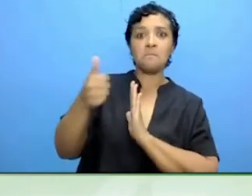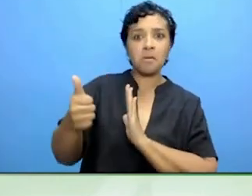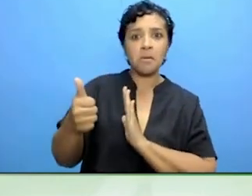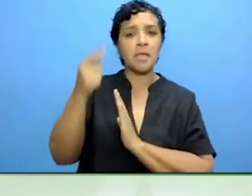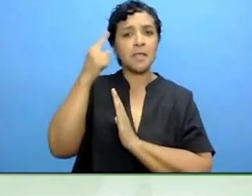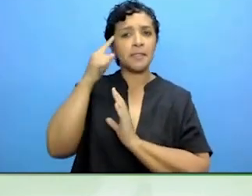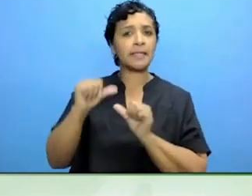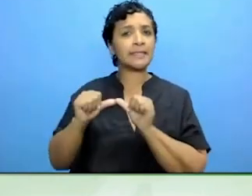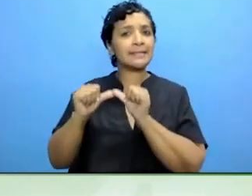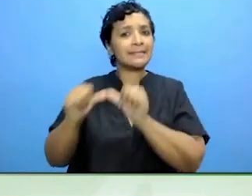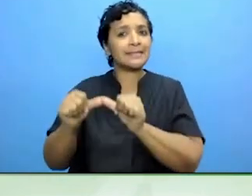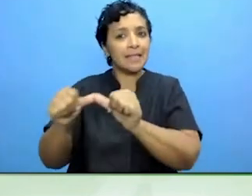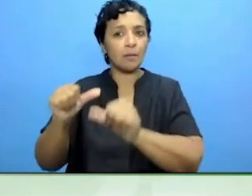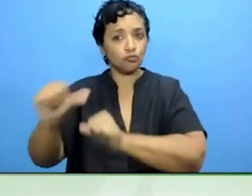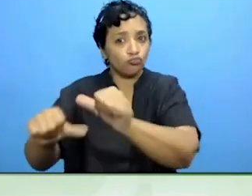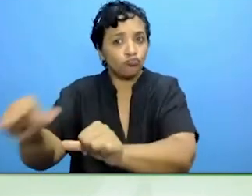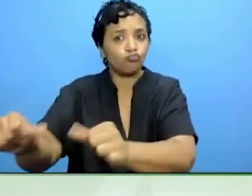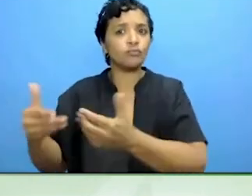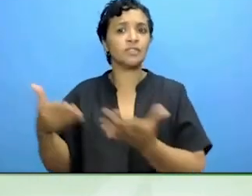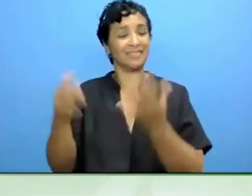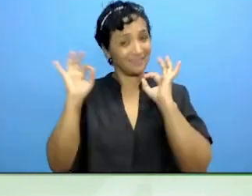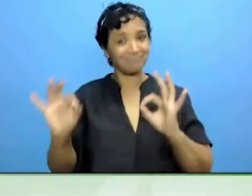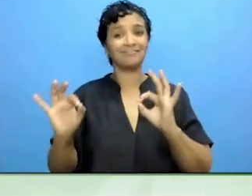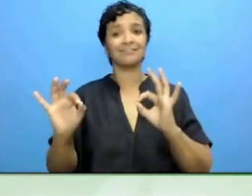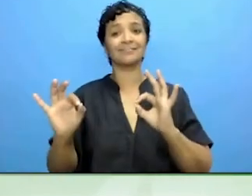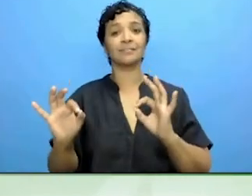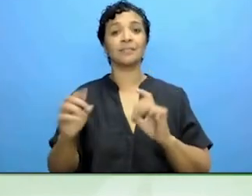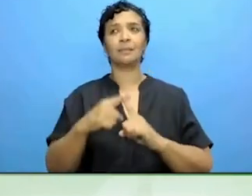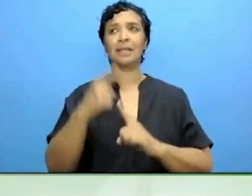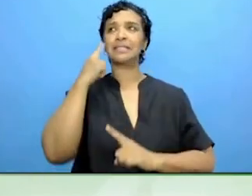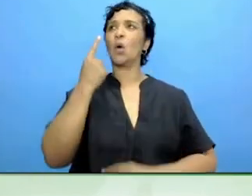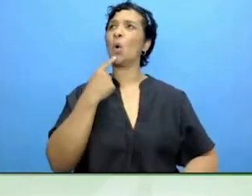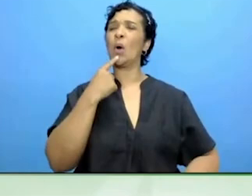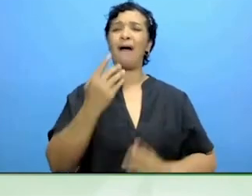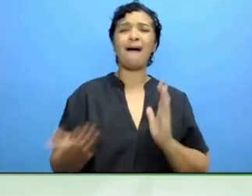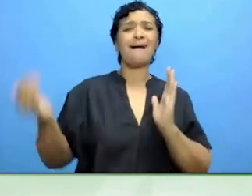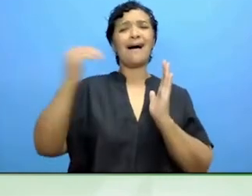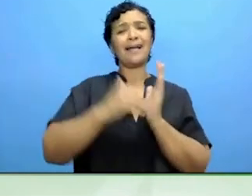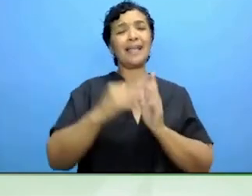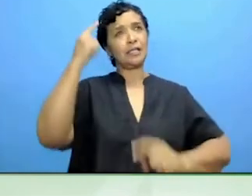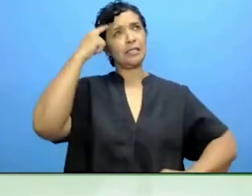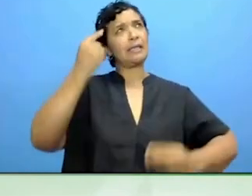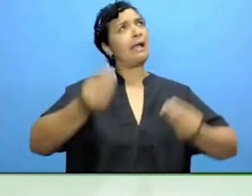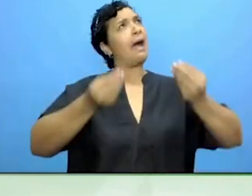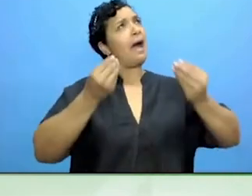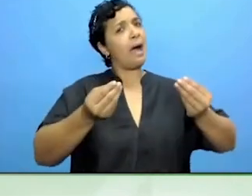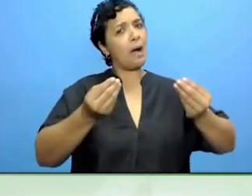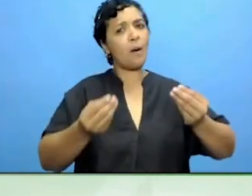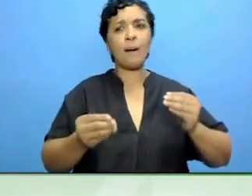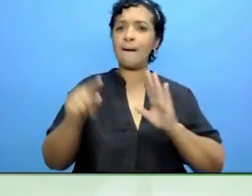And why reinvent the wheel? Do you have to have a policy totally designed inside your own country?